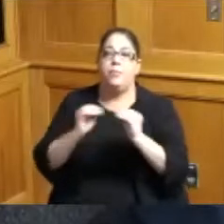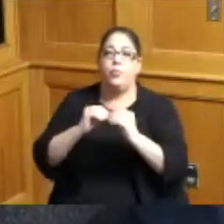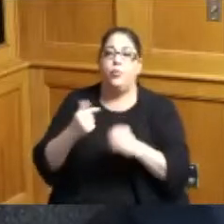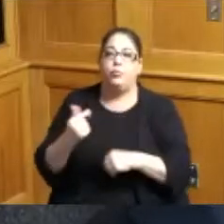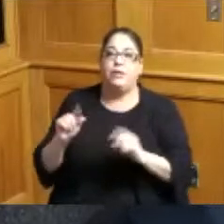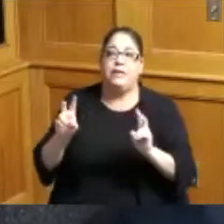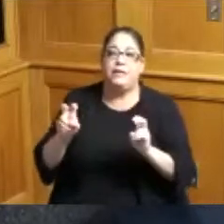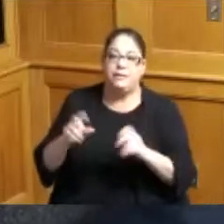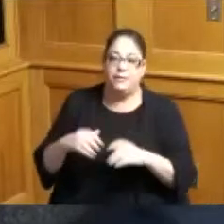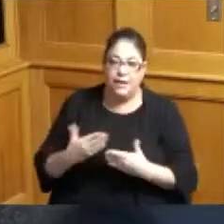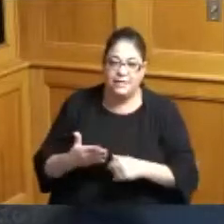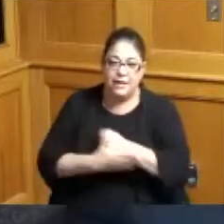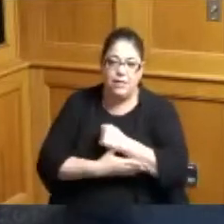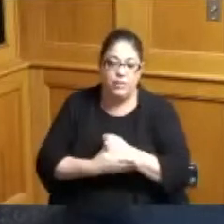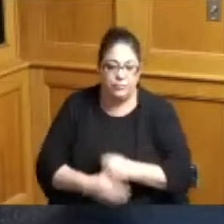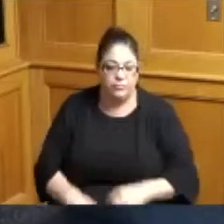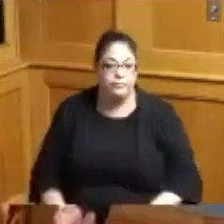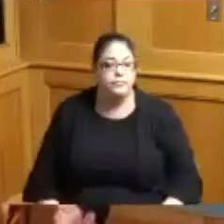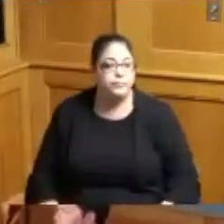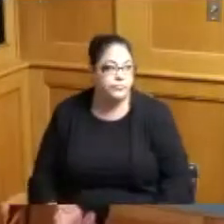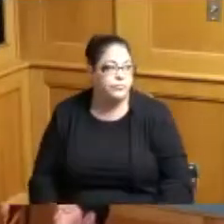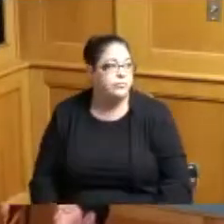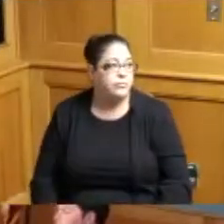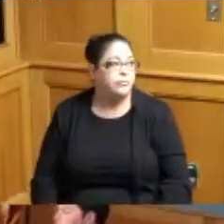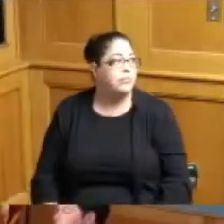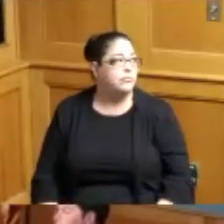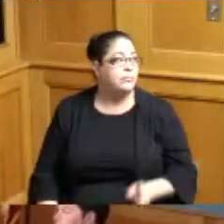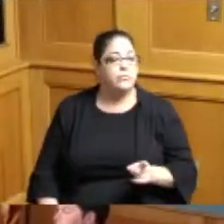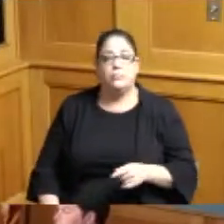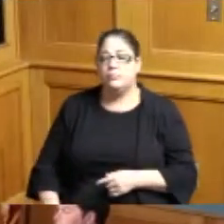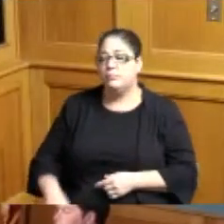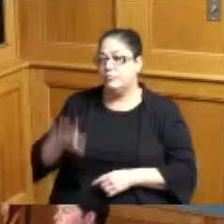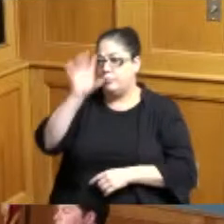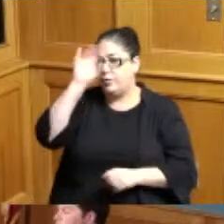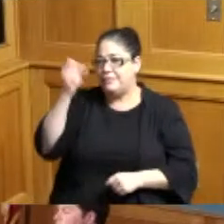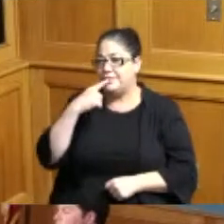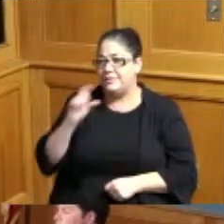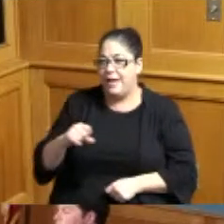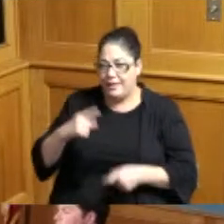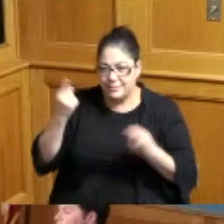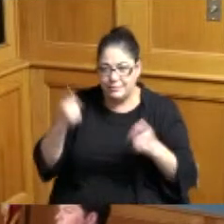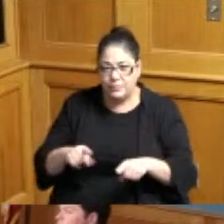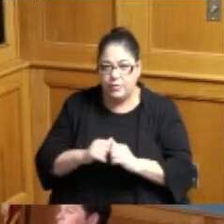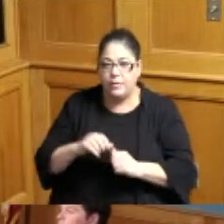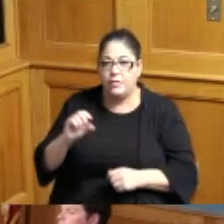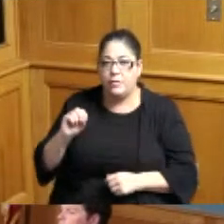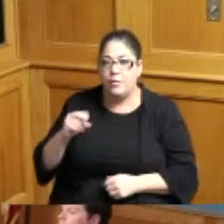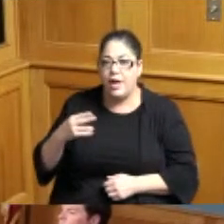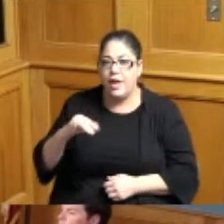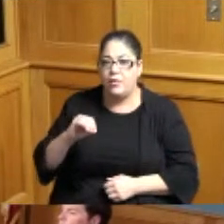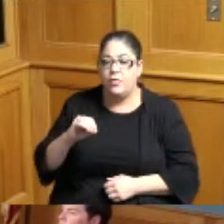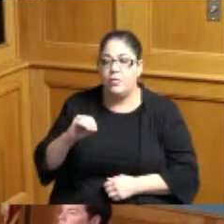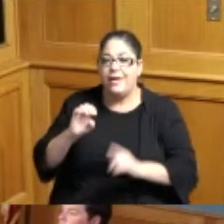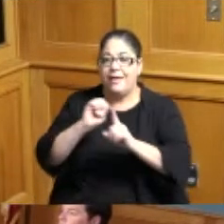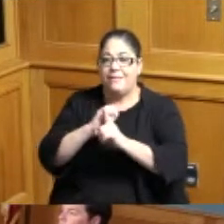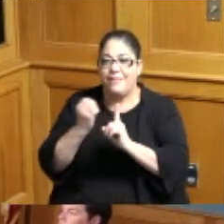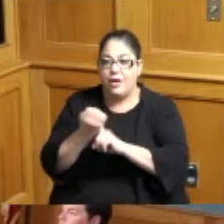all I've got thank you and I agree on the the green energy Ohio environmental Council I talked